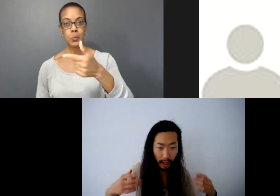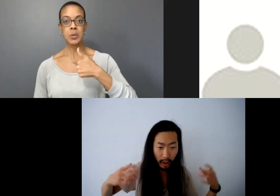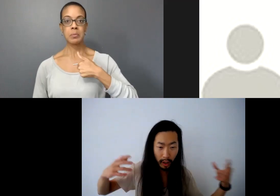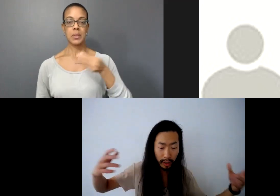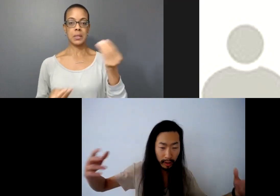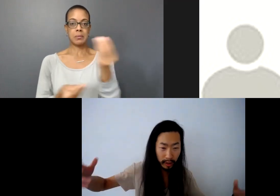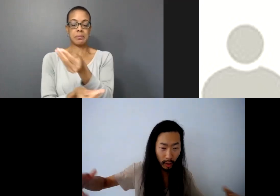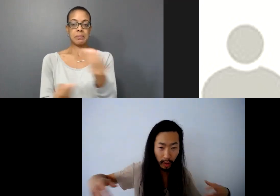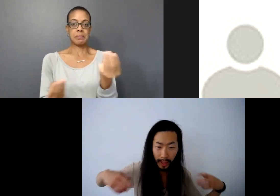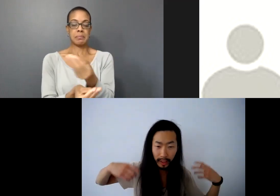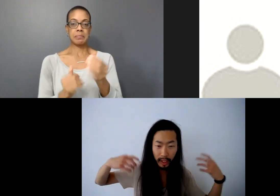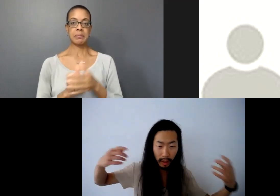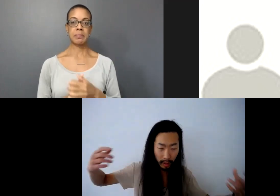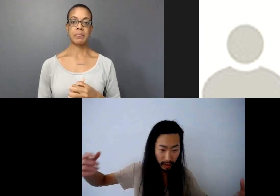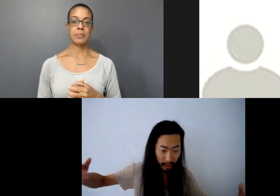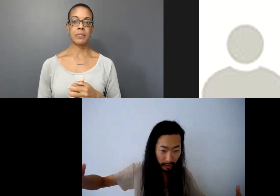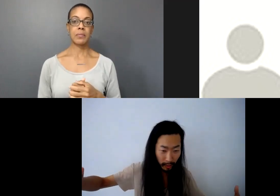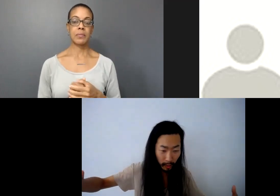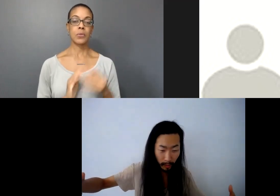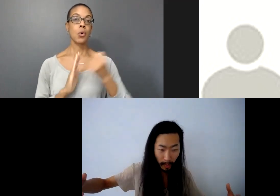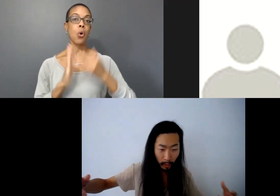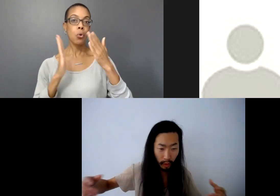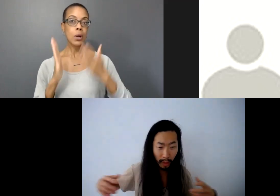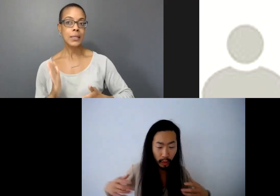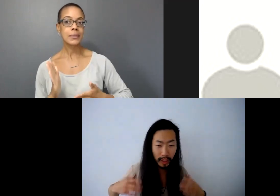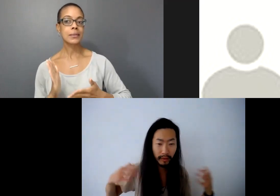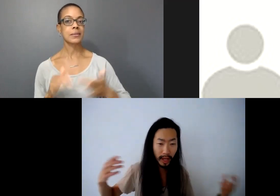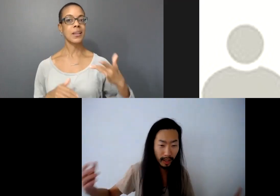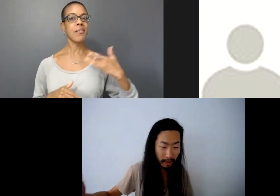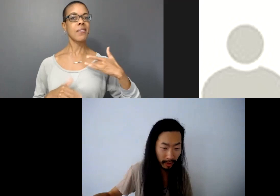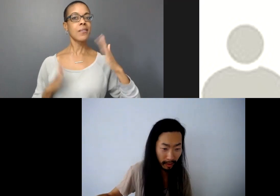As artists we are healers were not really giving anything